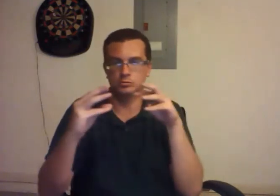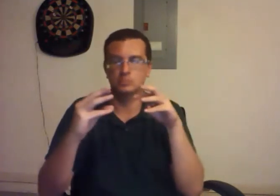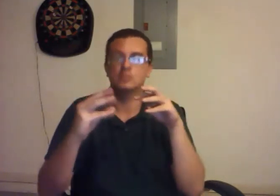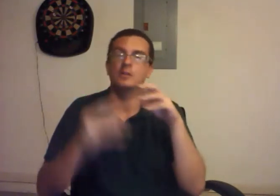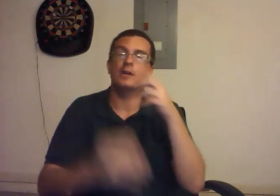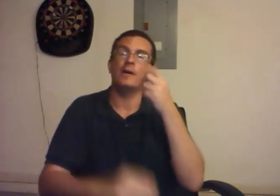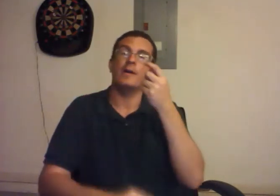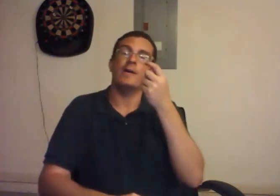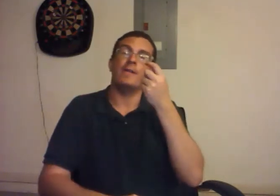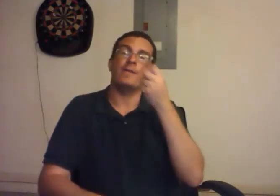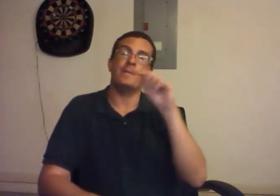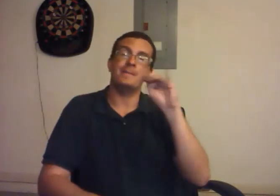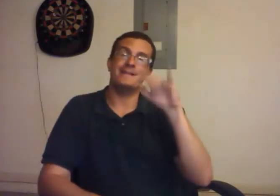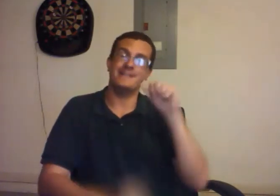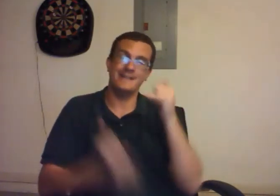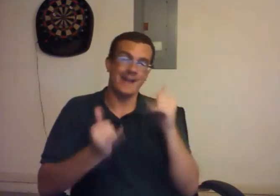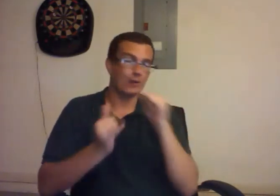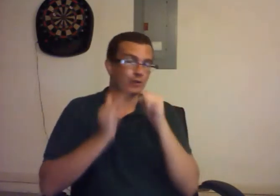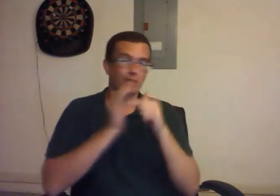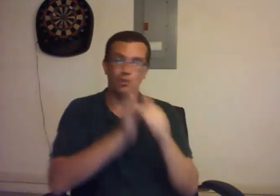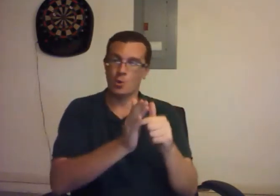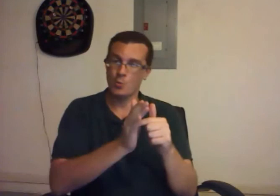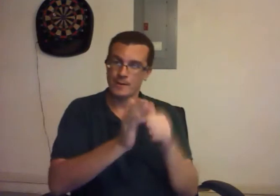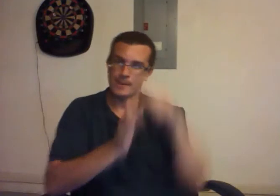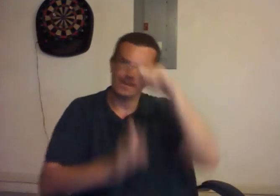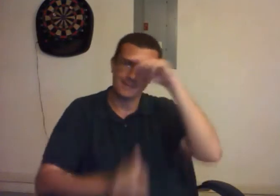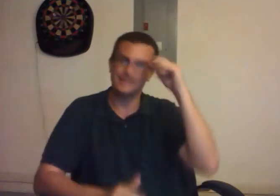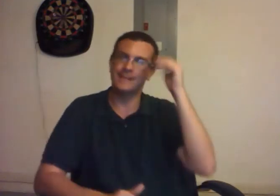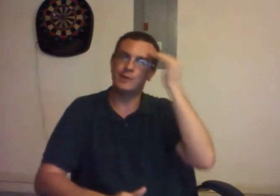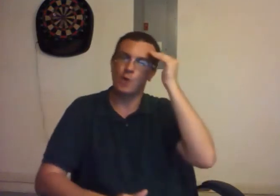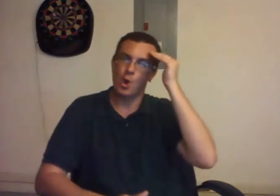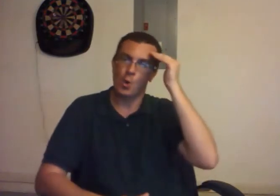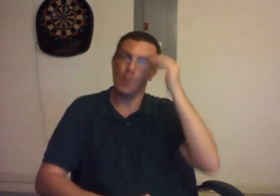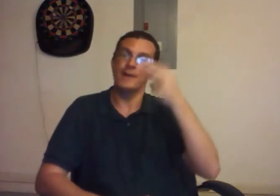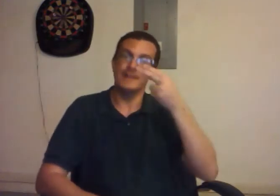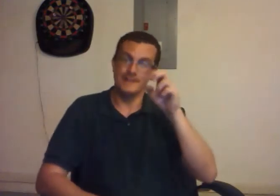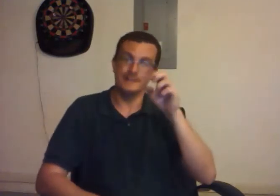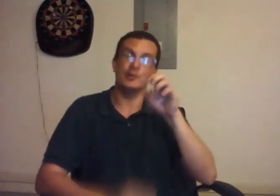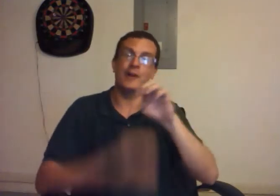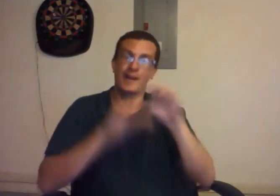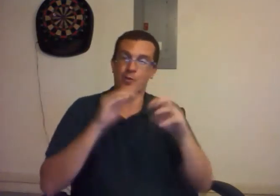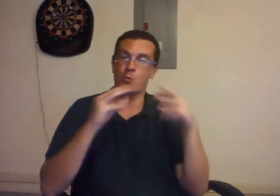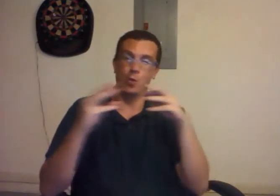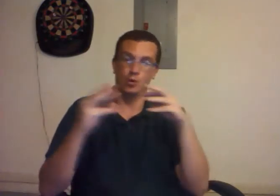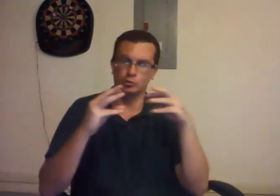The media is not covering him sufficiently because they know he WILL end the wars.